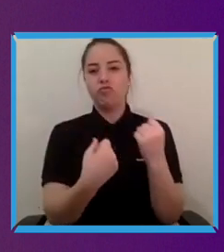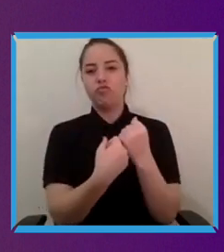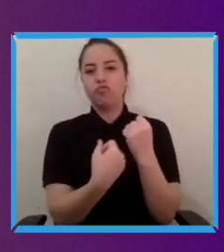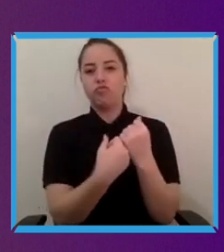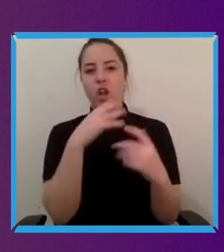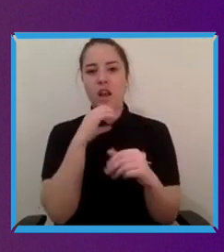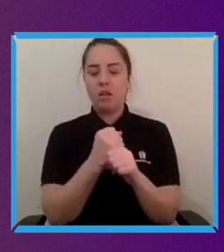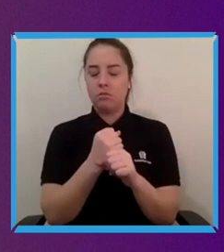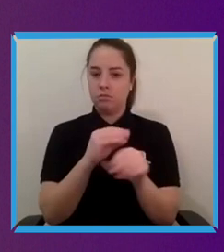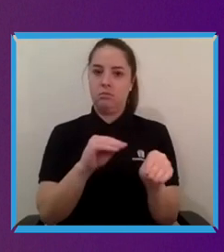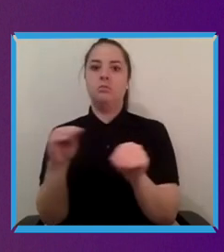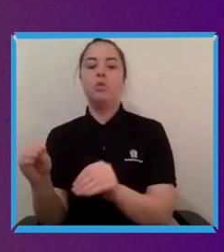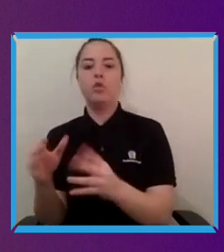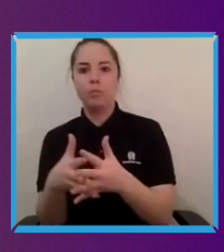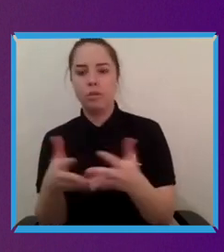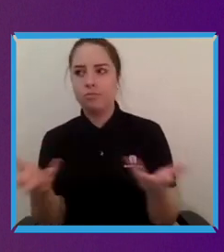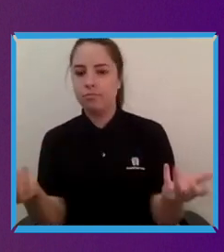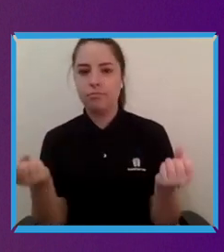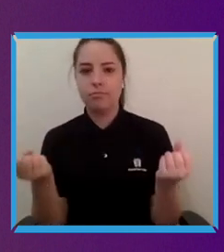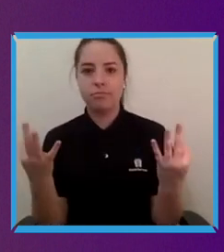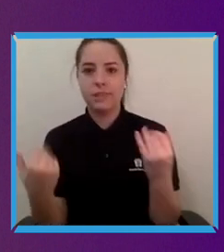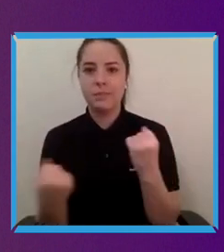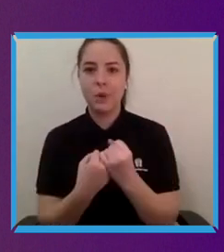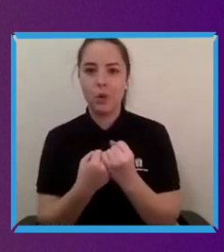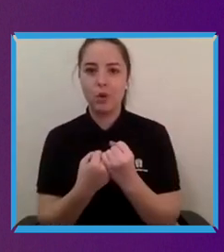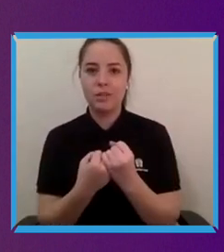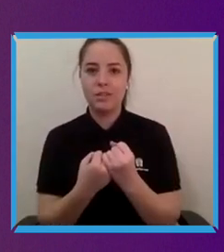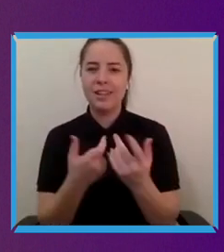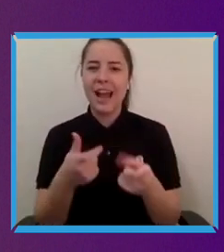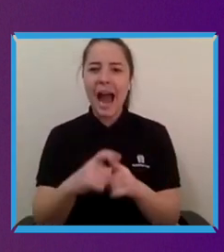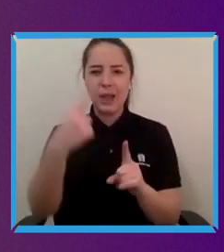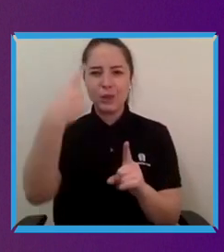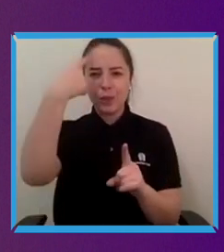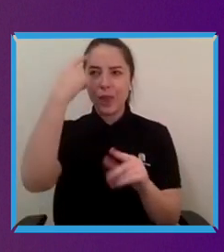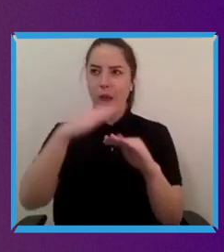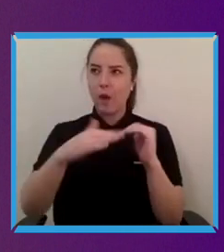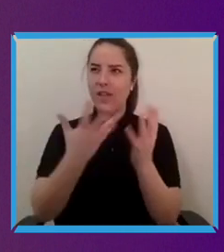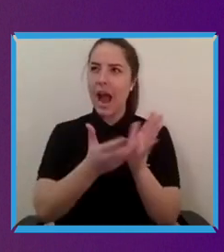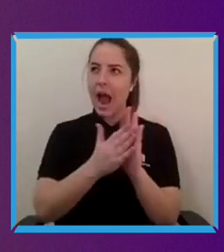kind of level playing field together when some of those really important social welfare nets just